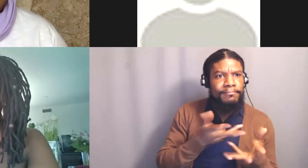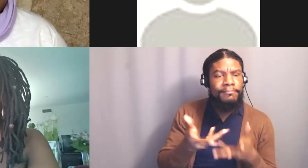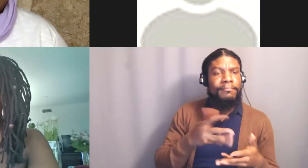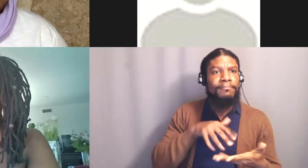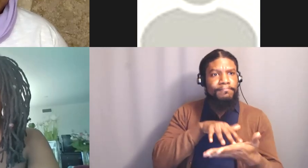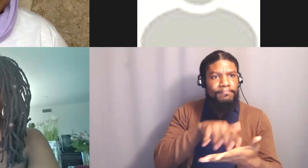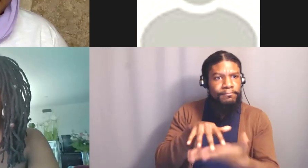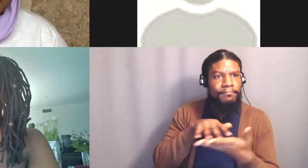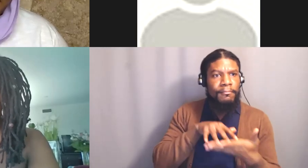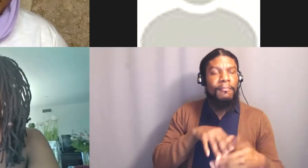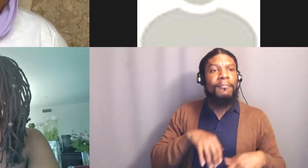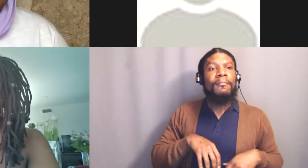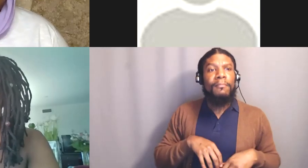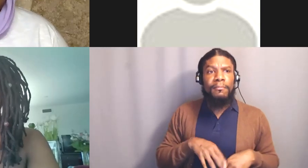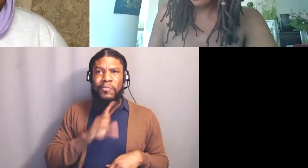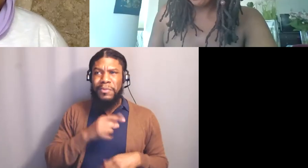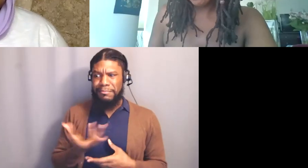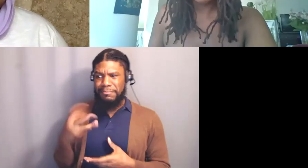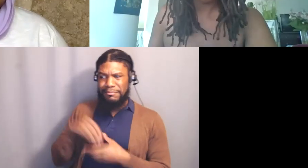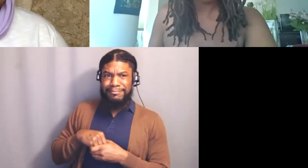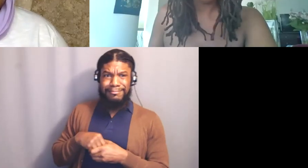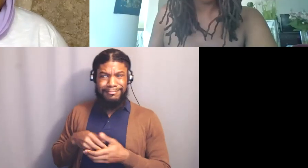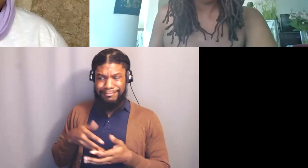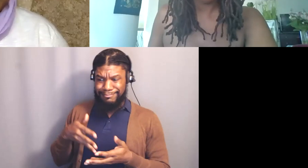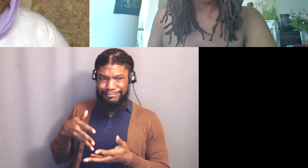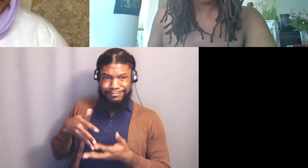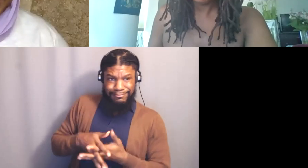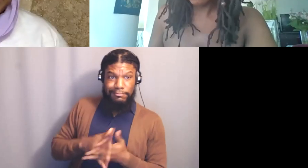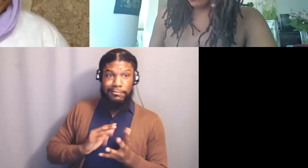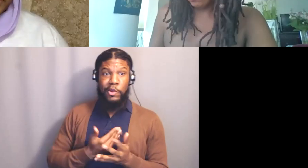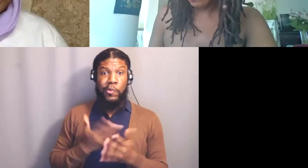our community and hopefully it will be going forward.